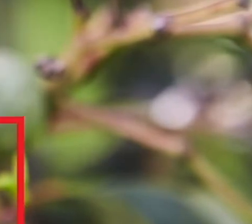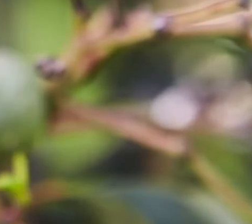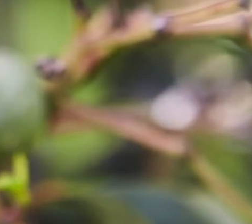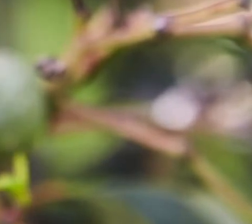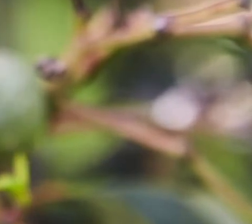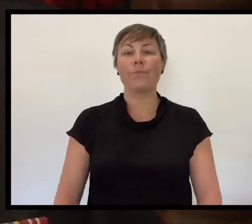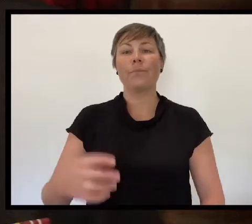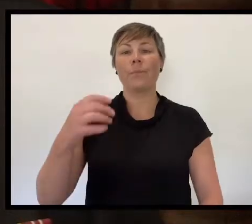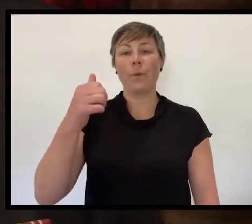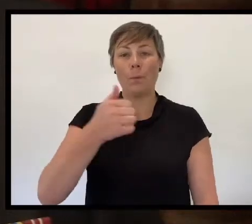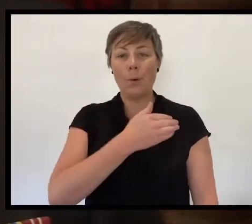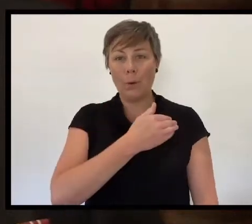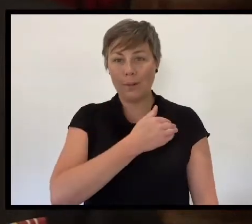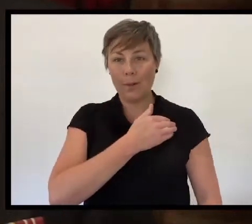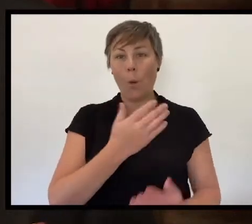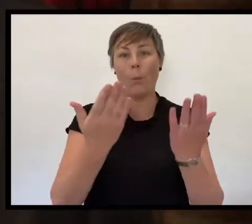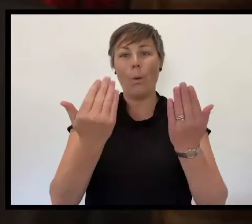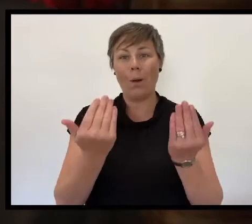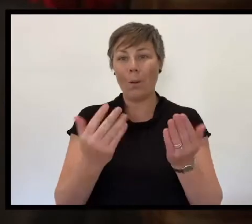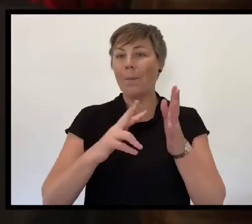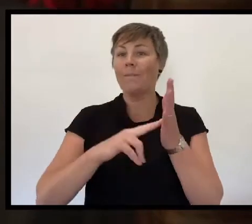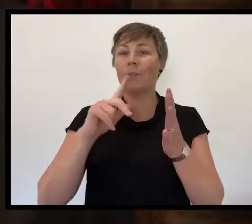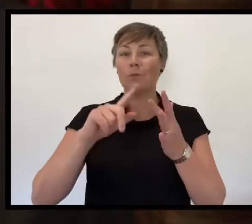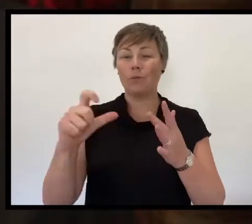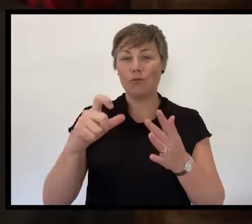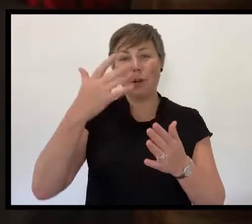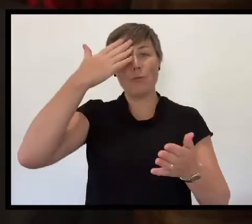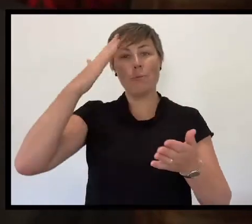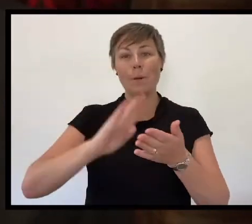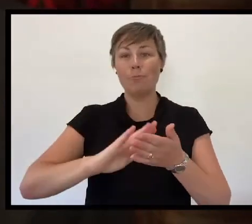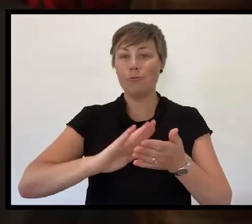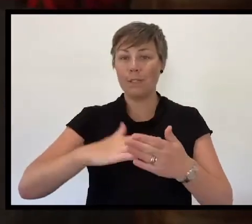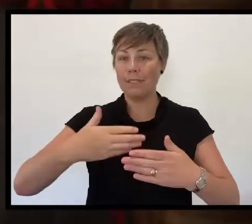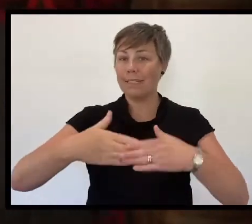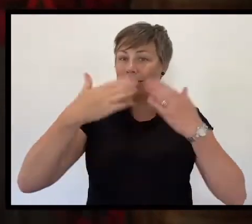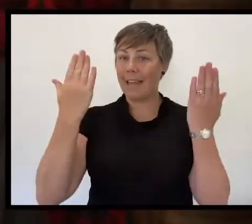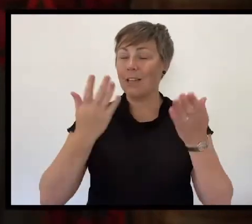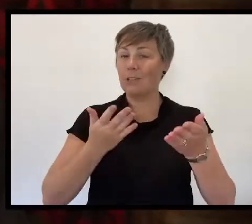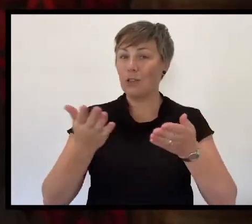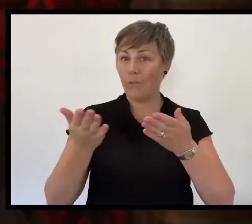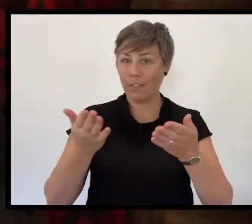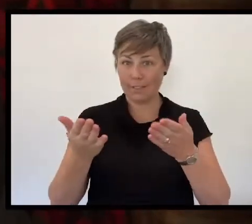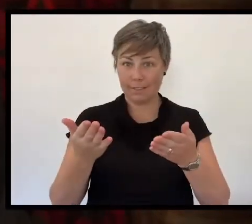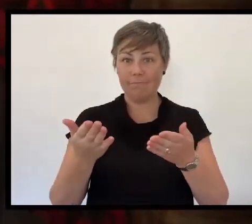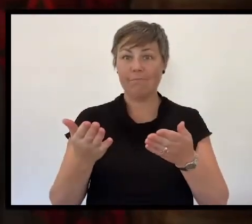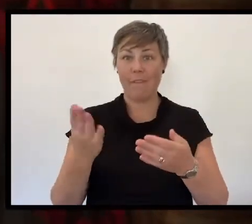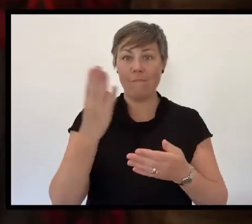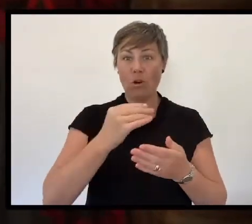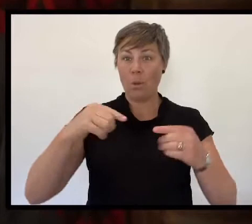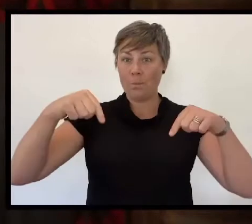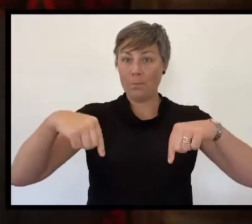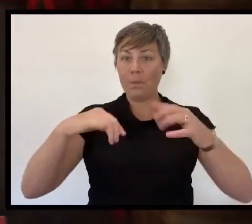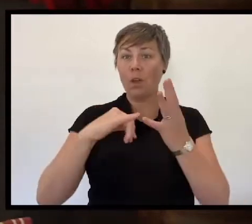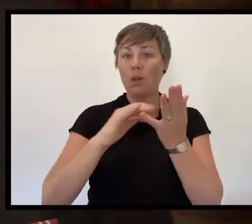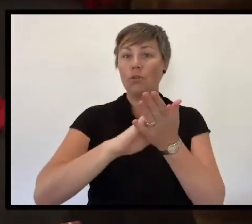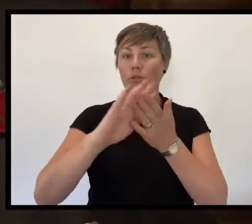Good morning and welcome to the Victorian Remembrance Day Service streaming to you from the Shrine of Remembrance, Melbourne.